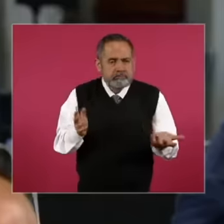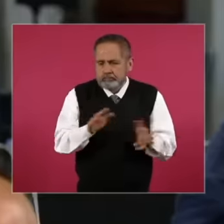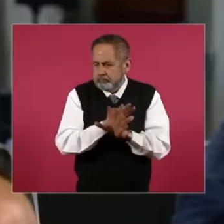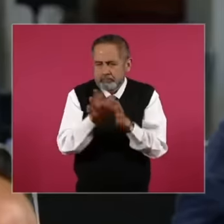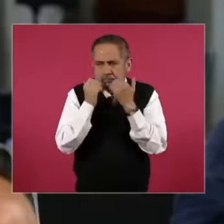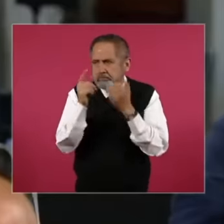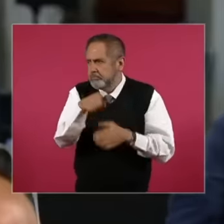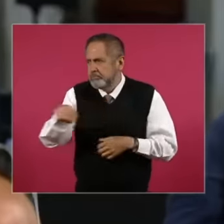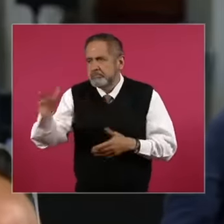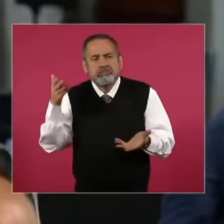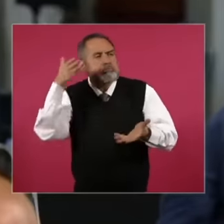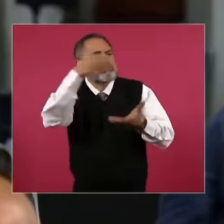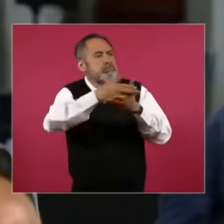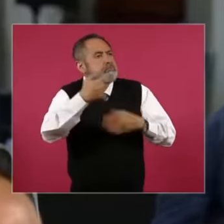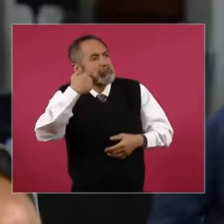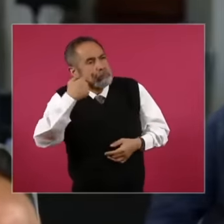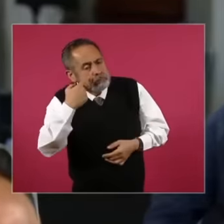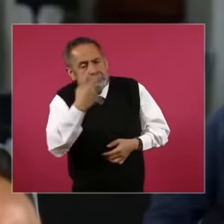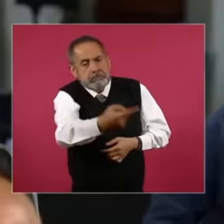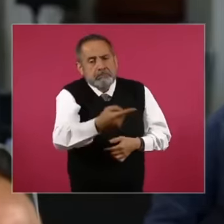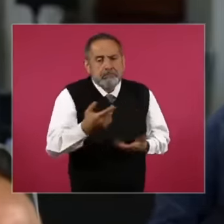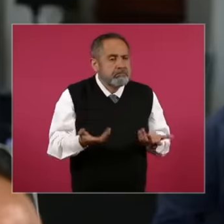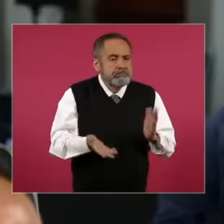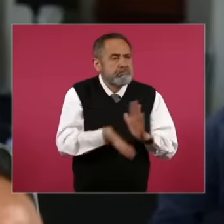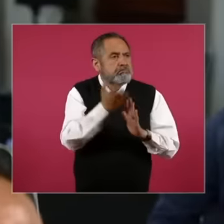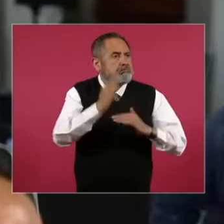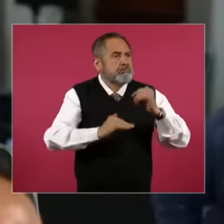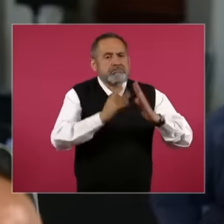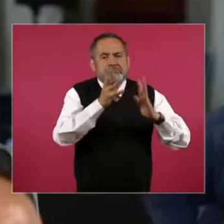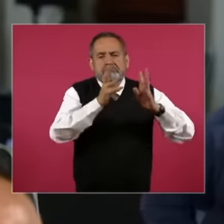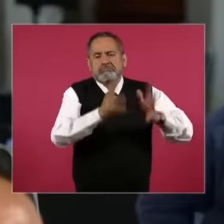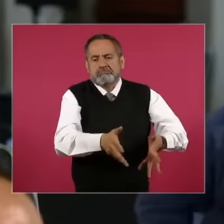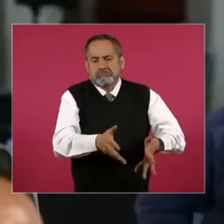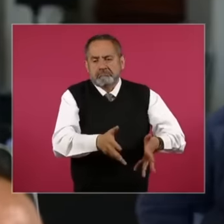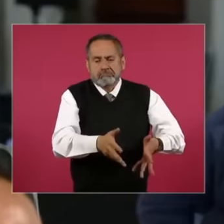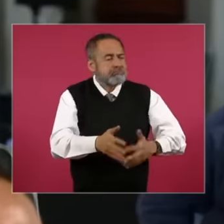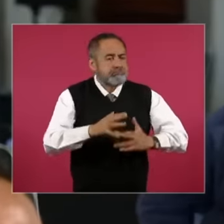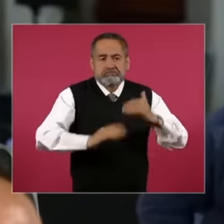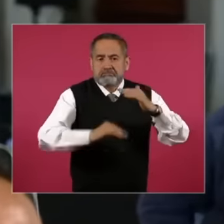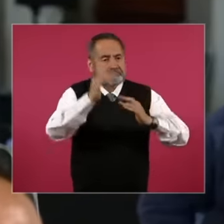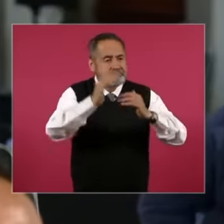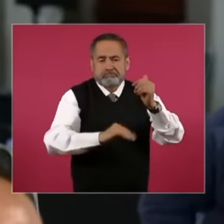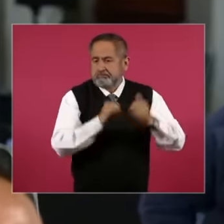go to ures what is going to happen is the black work That hospital has not been completed. I hope the lawsuits